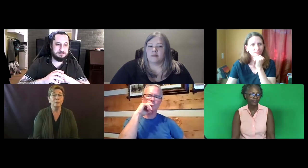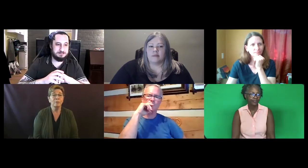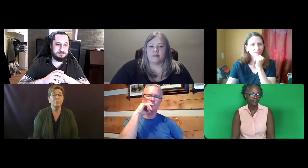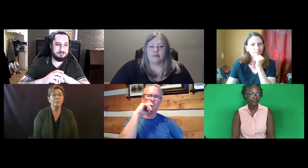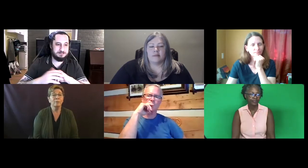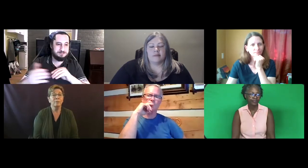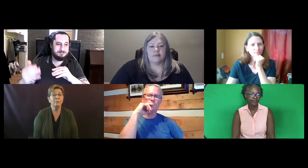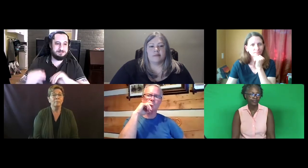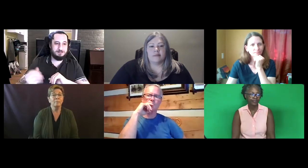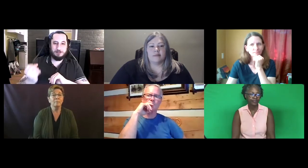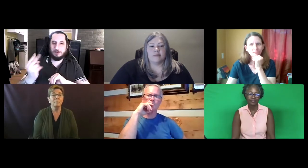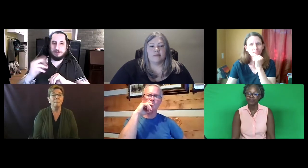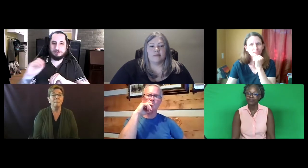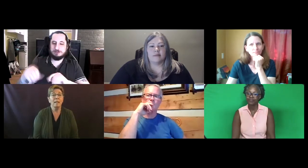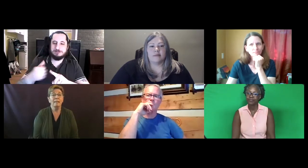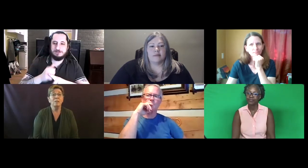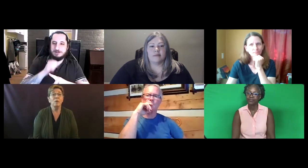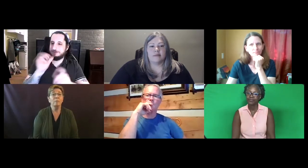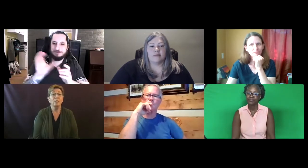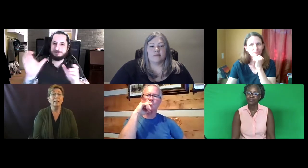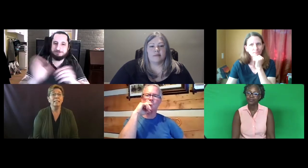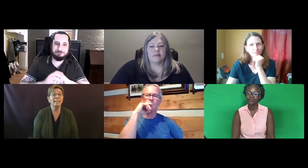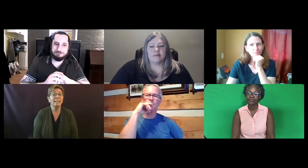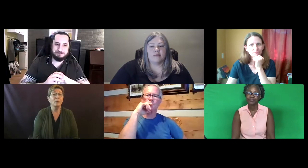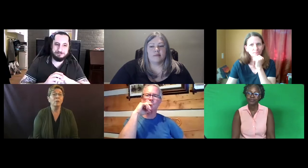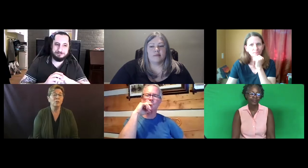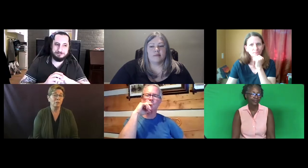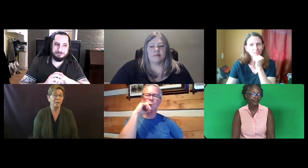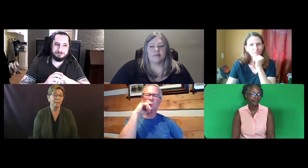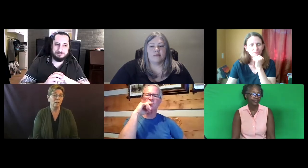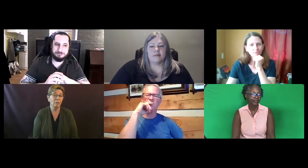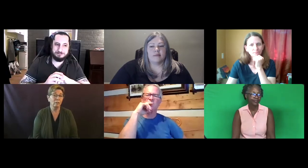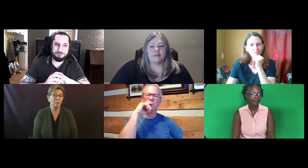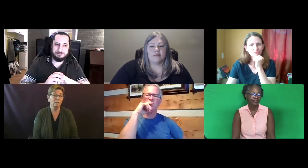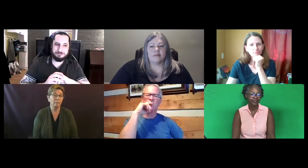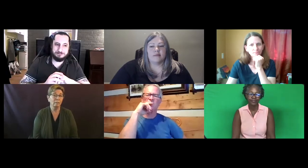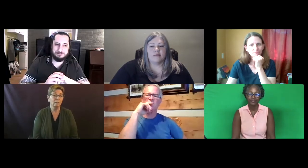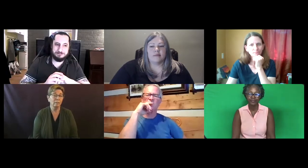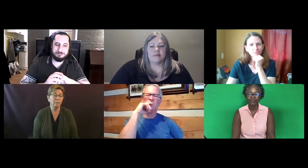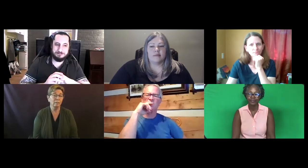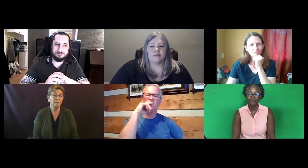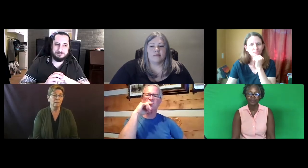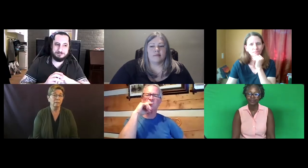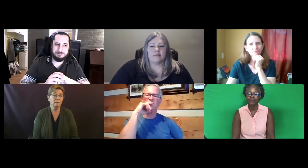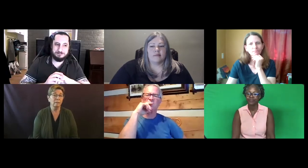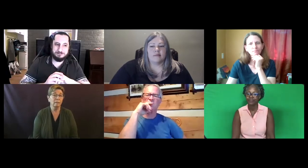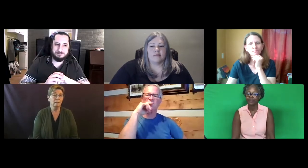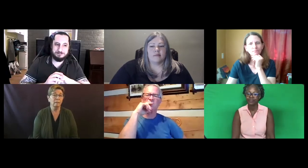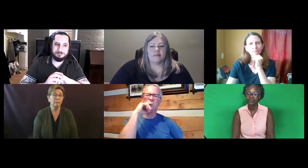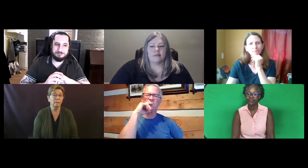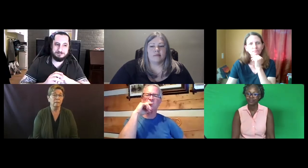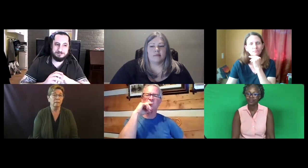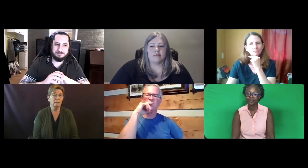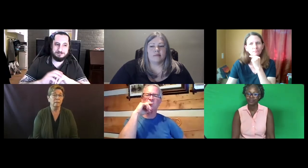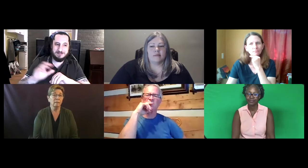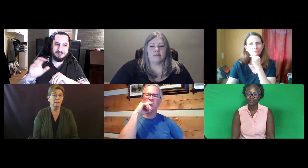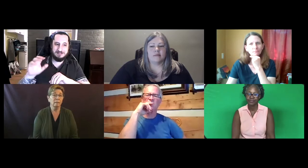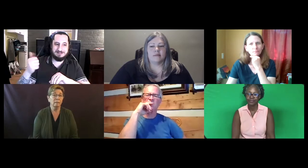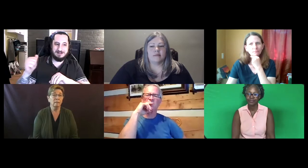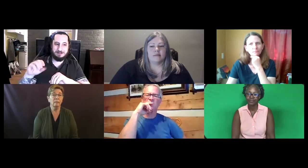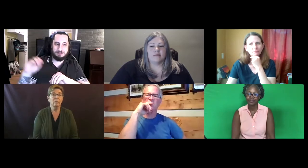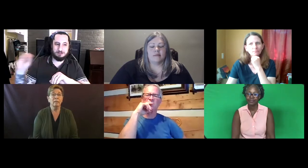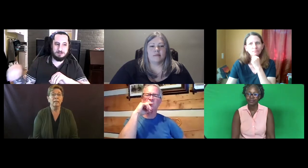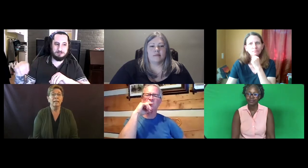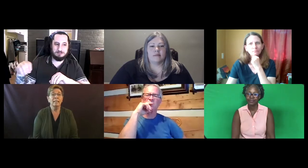Then 12 percent said that they weren't certified at all.